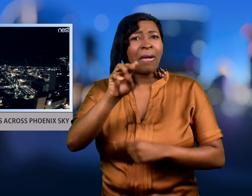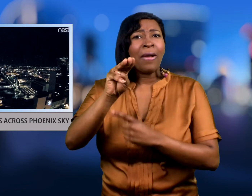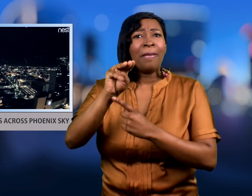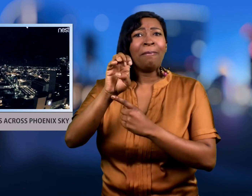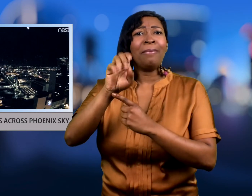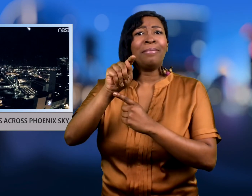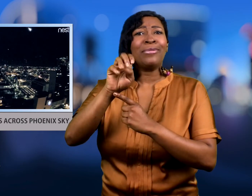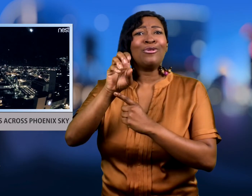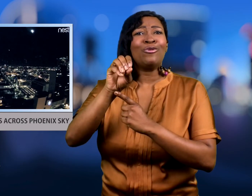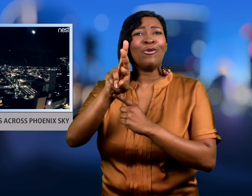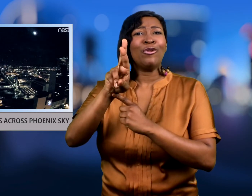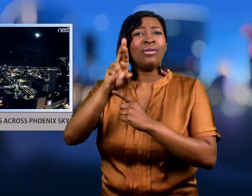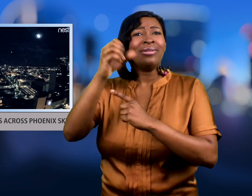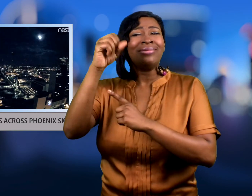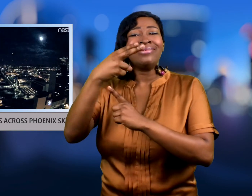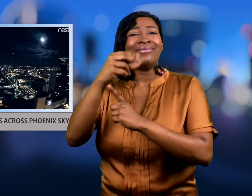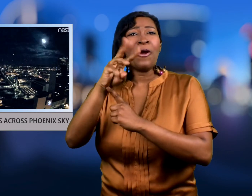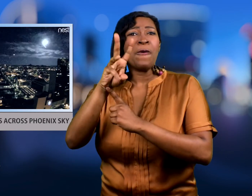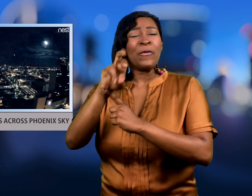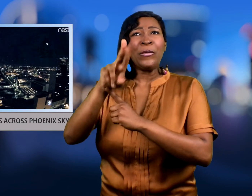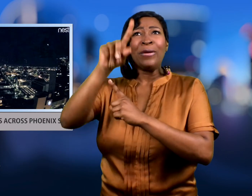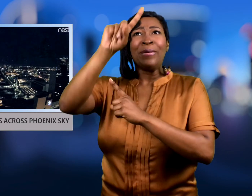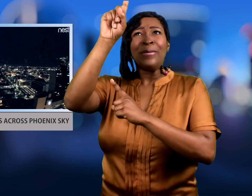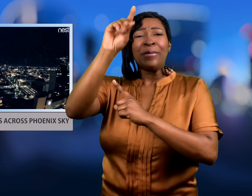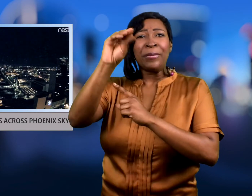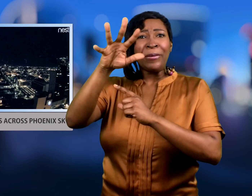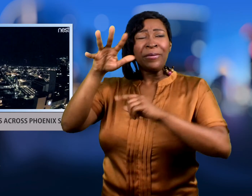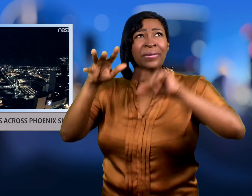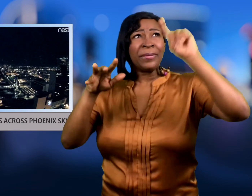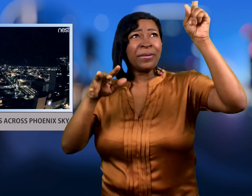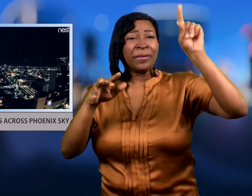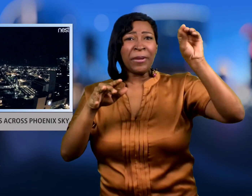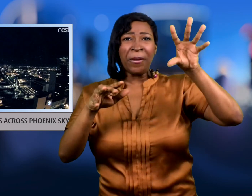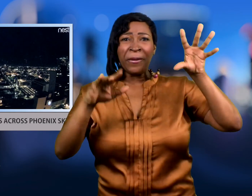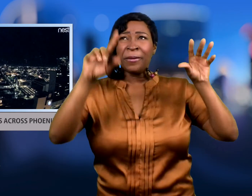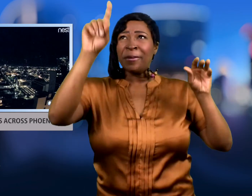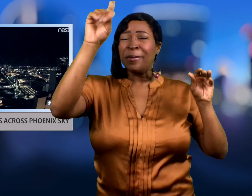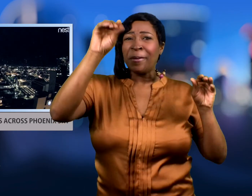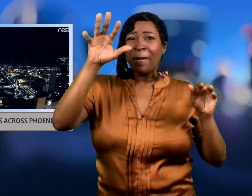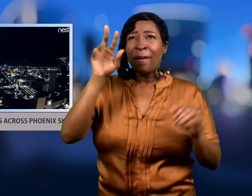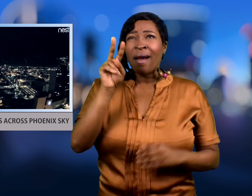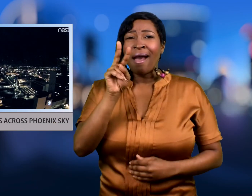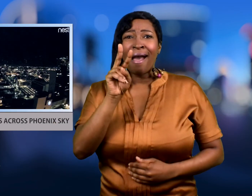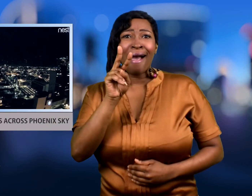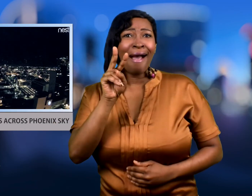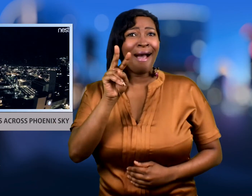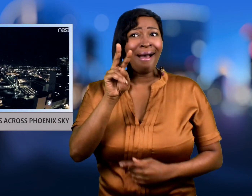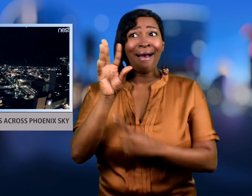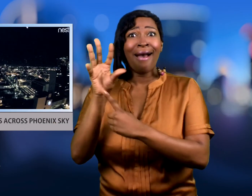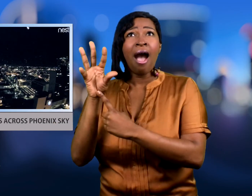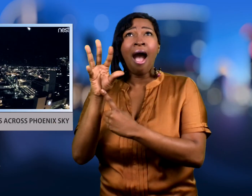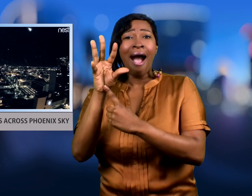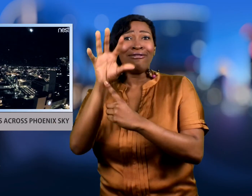Tuesday night and it was caught on camera.